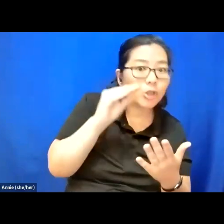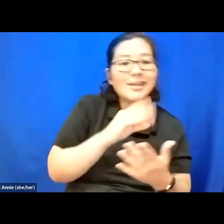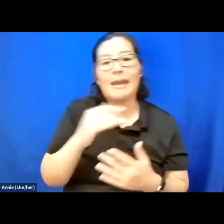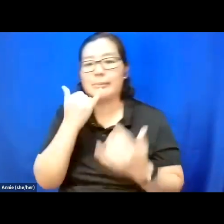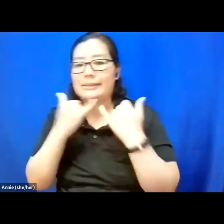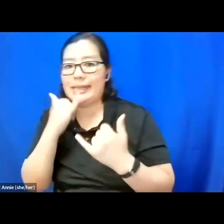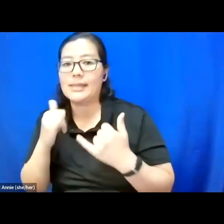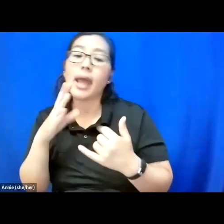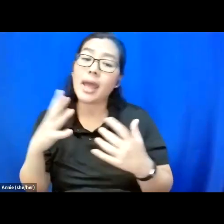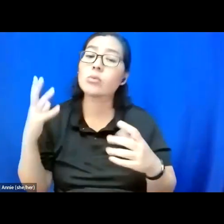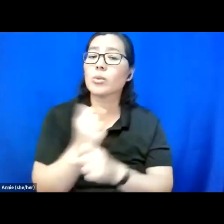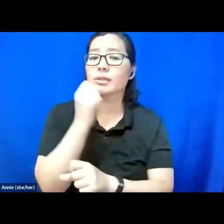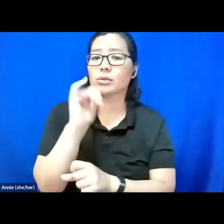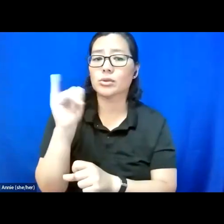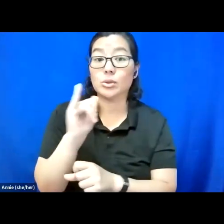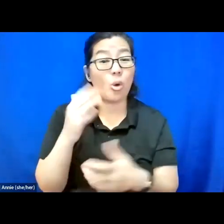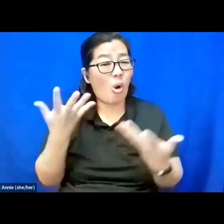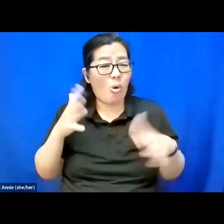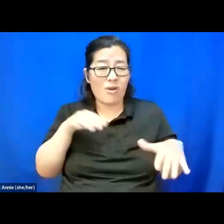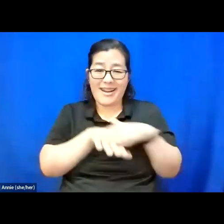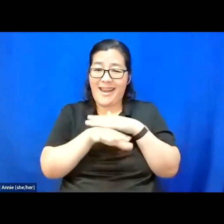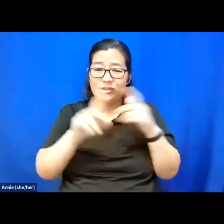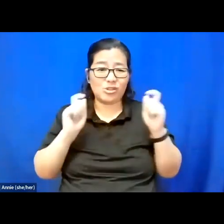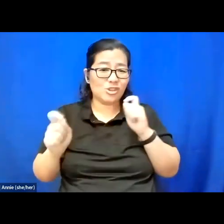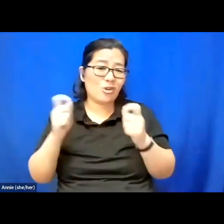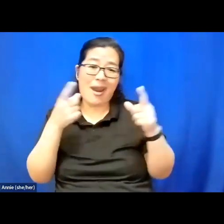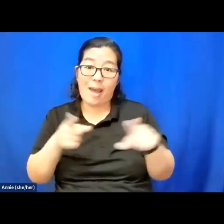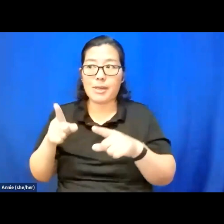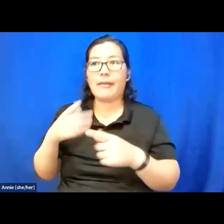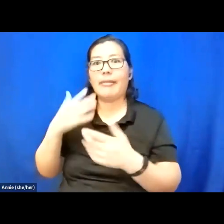Already, access changes are being made on our campus. Thanks to Emerge Fellows' advocacy.